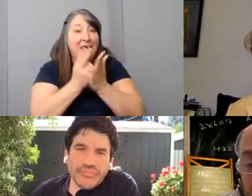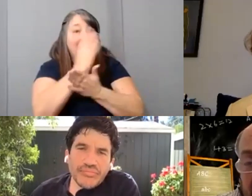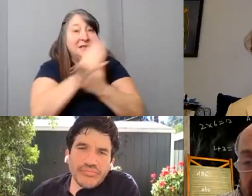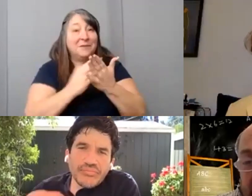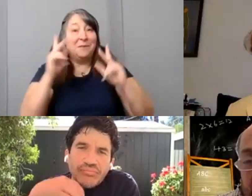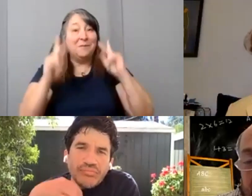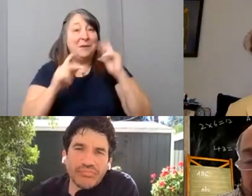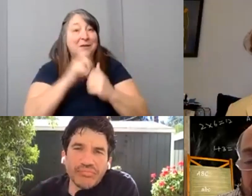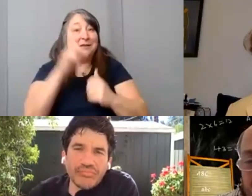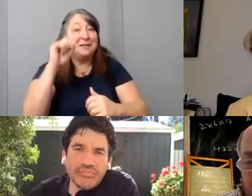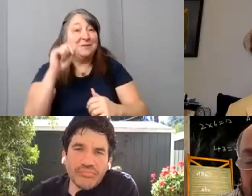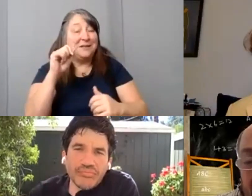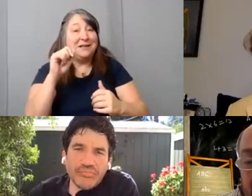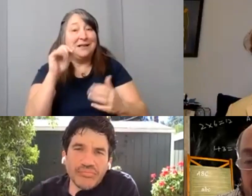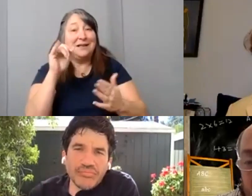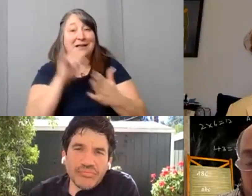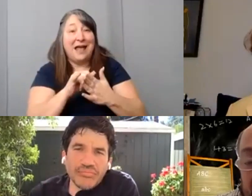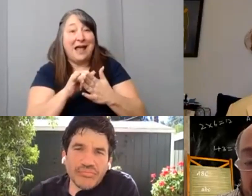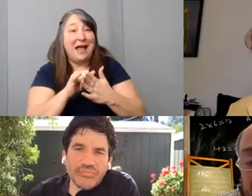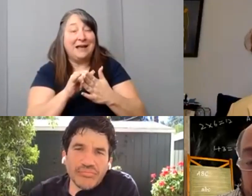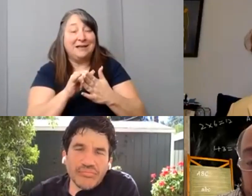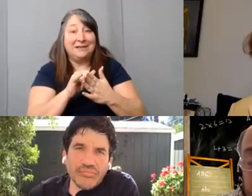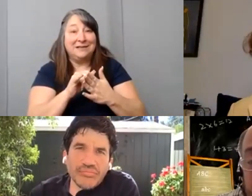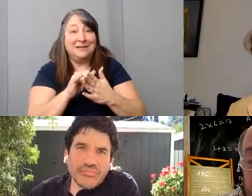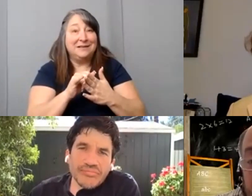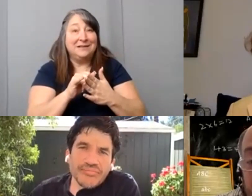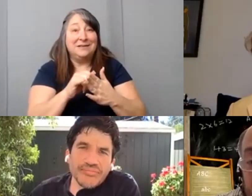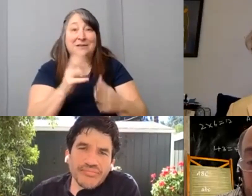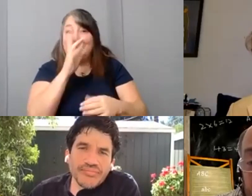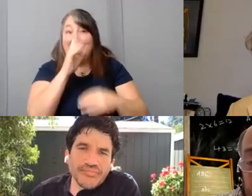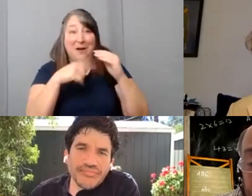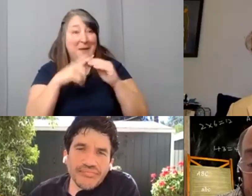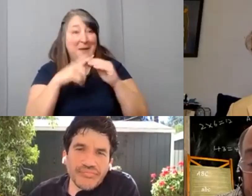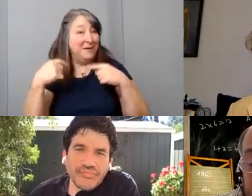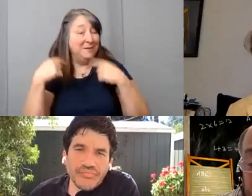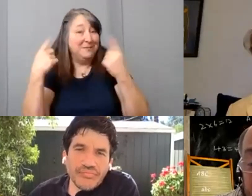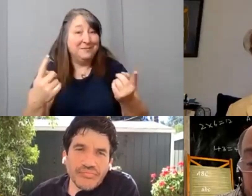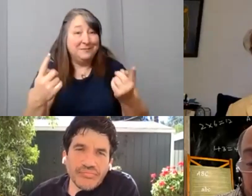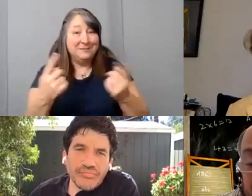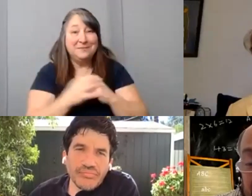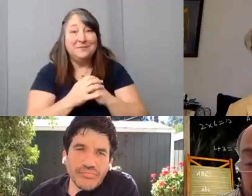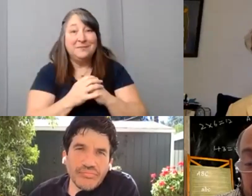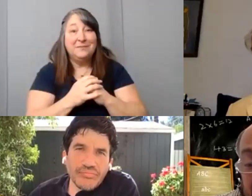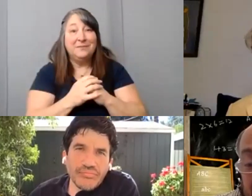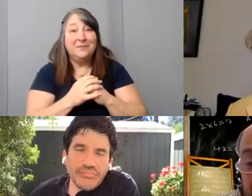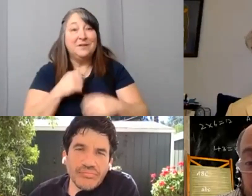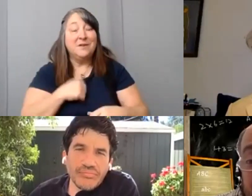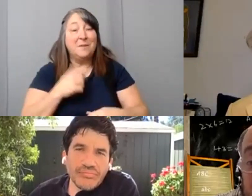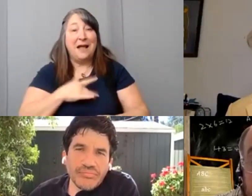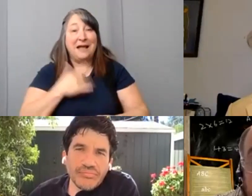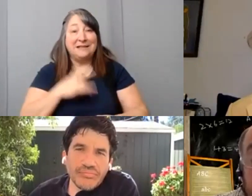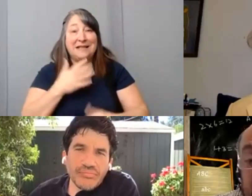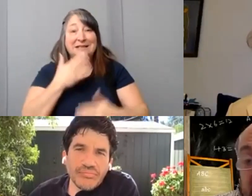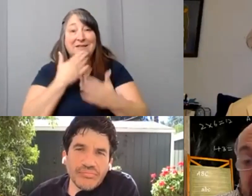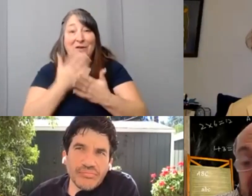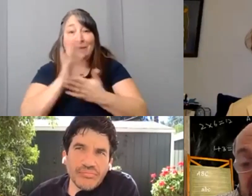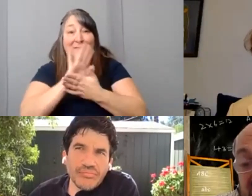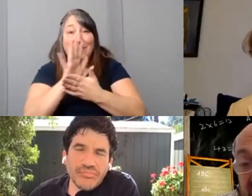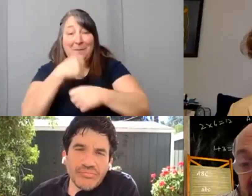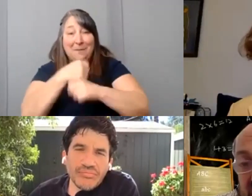we're not really talking about it all the time. So, my sense of good filmmaking for this particular challenge